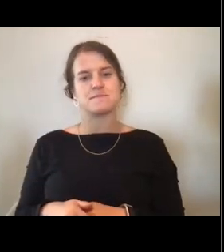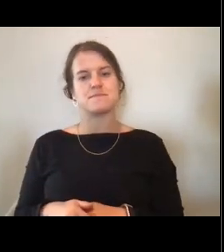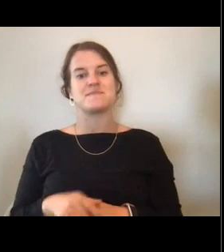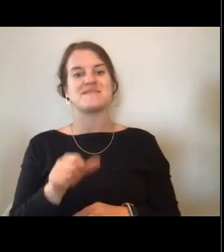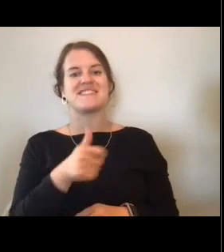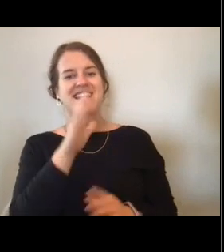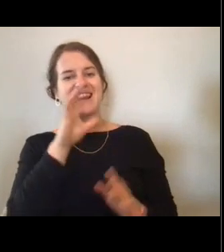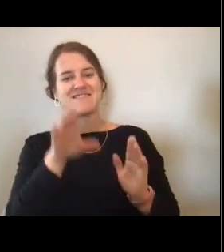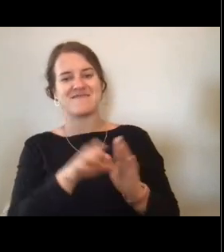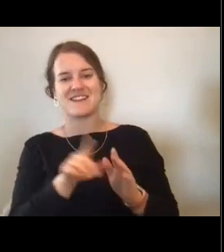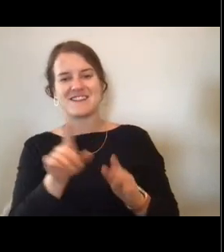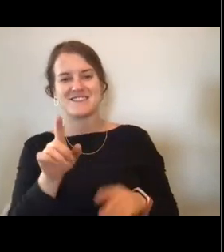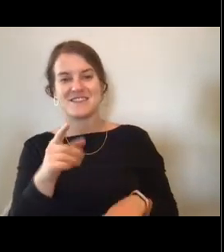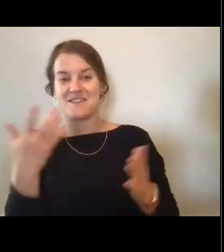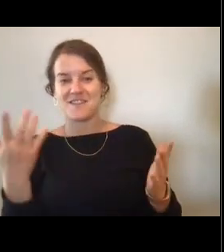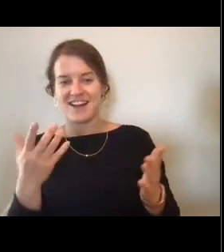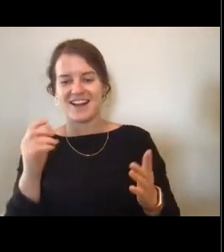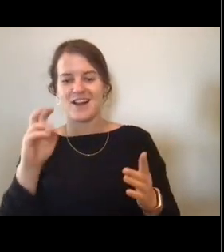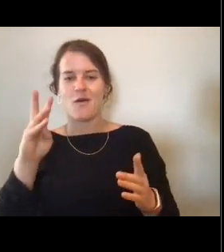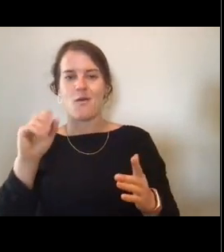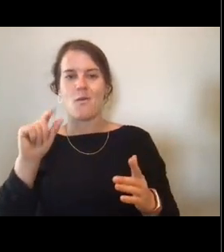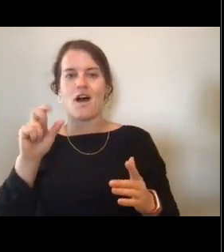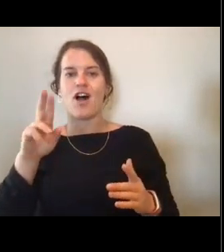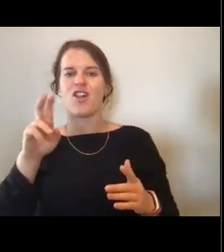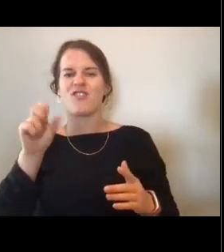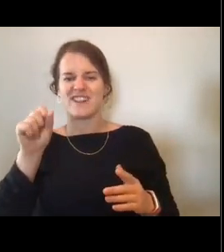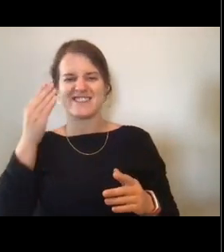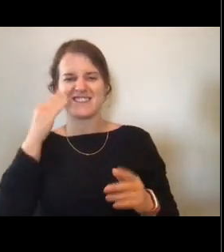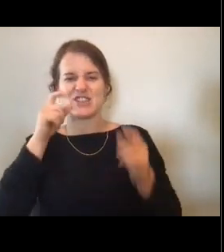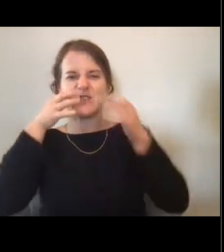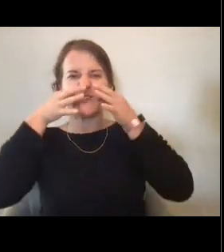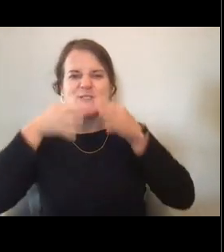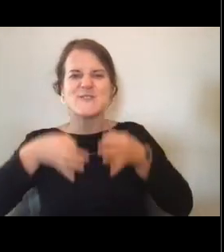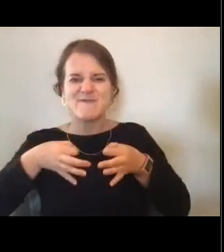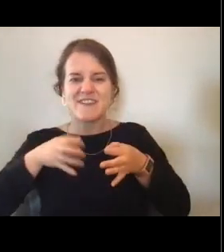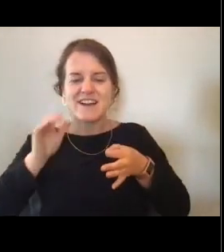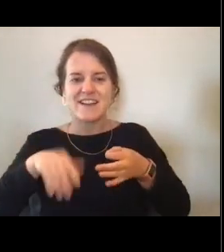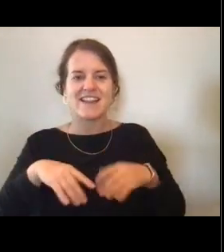When Dyson went up into the Arctic last fall